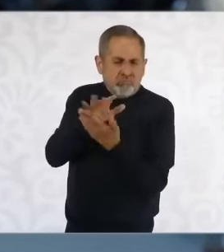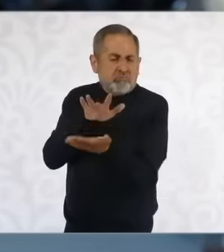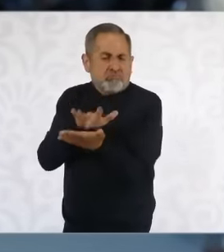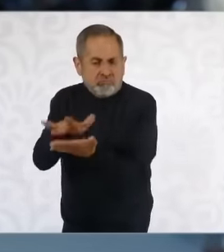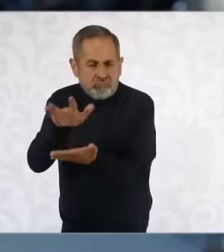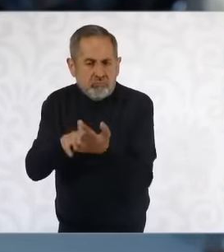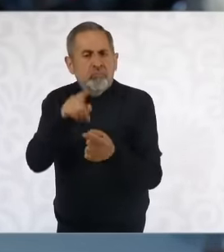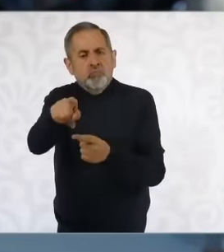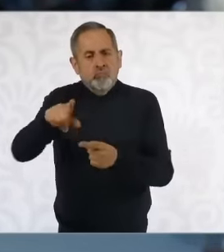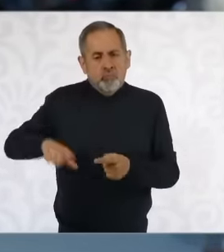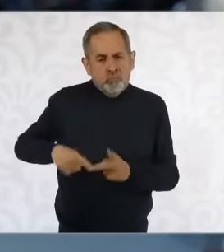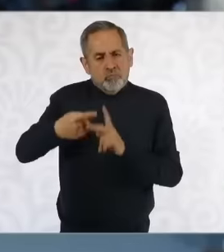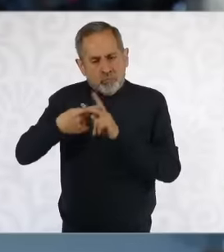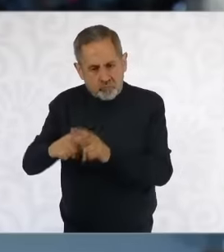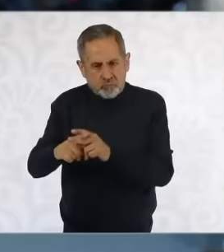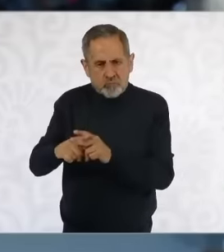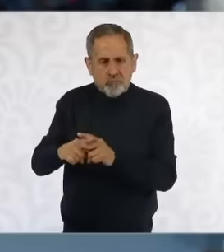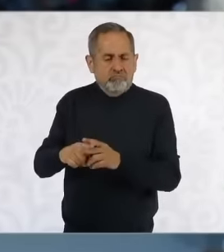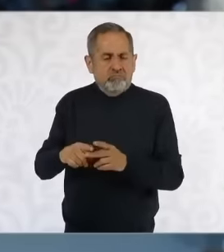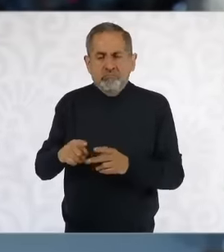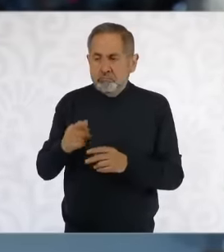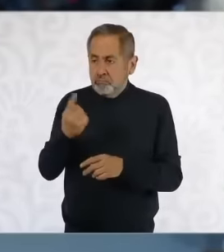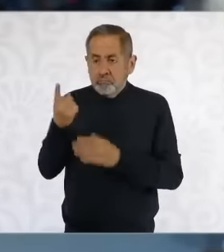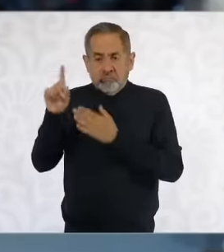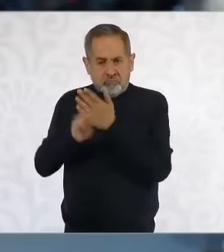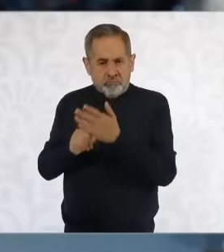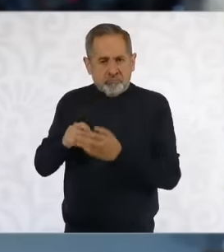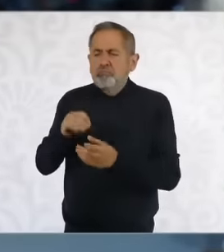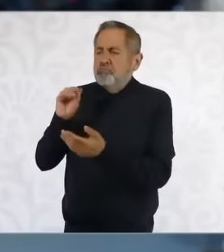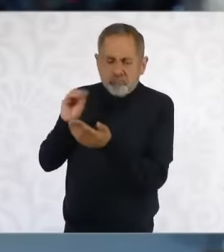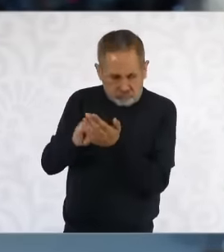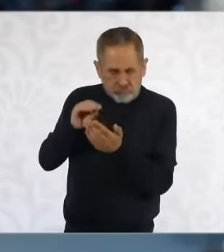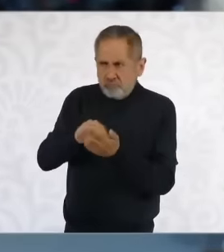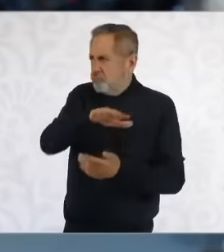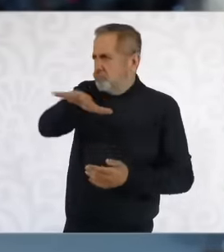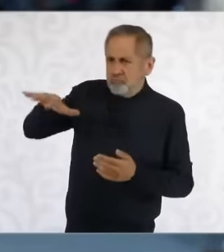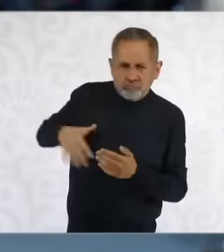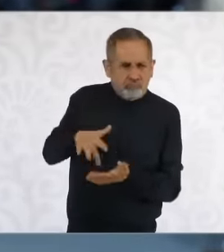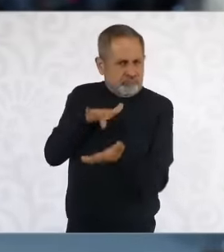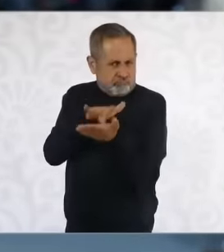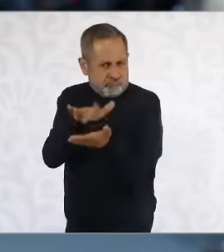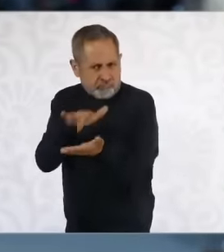their government after the first month and also one of the questions in this survey